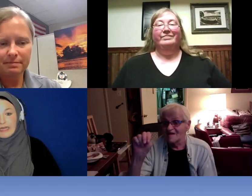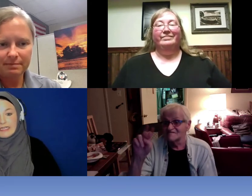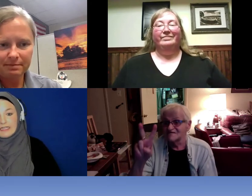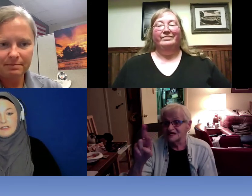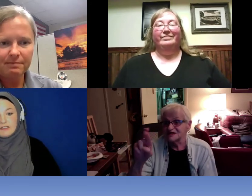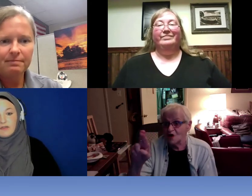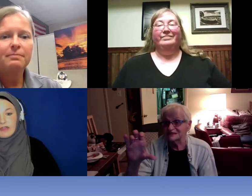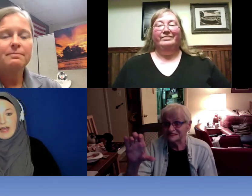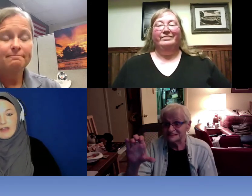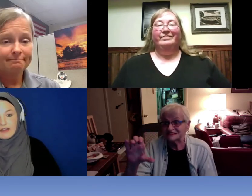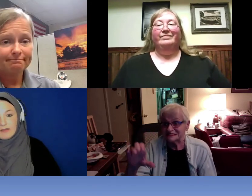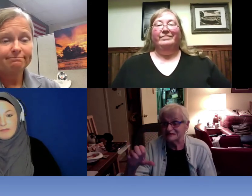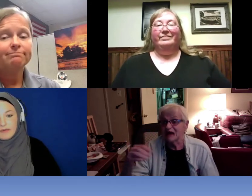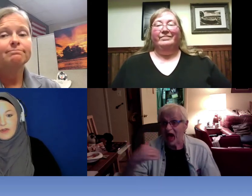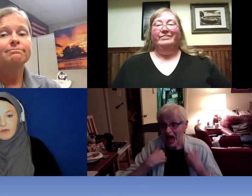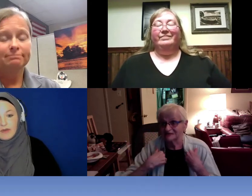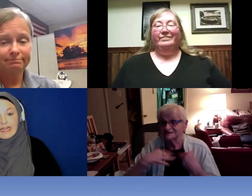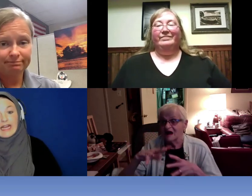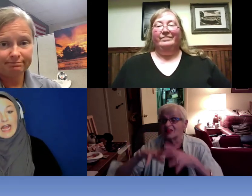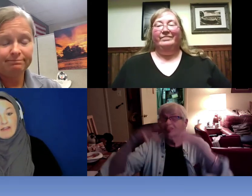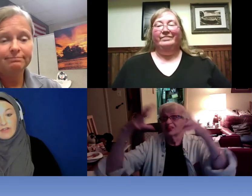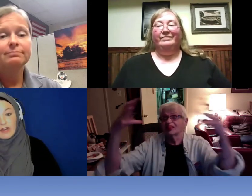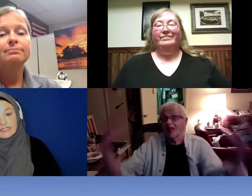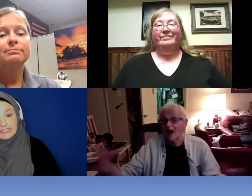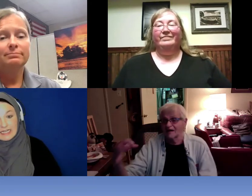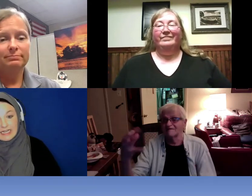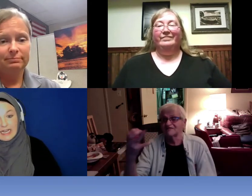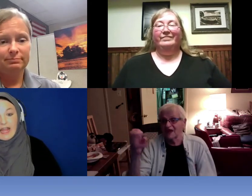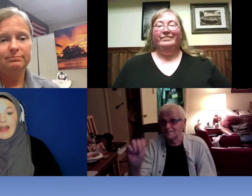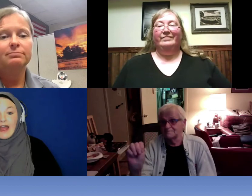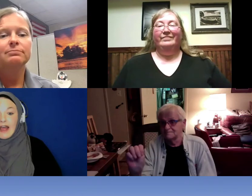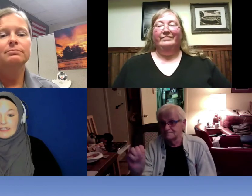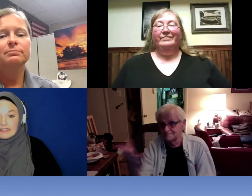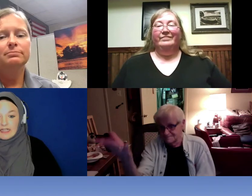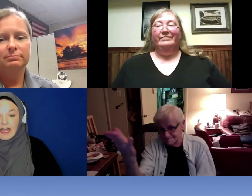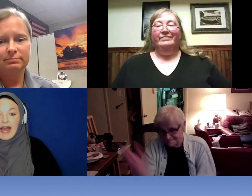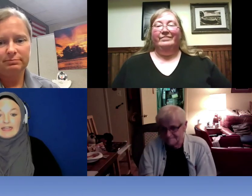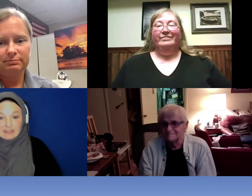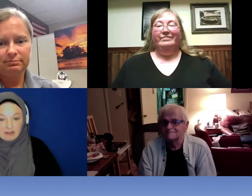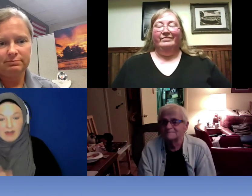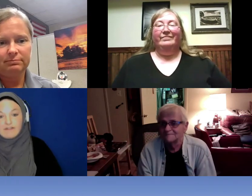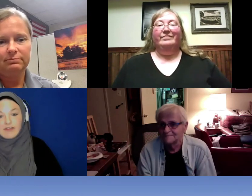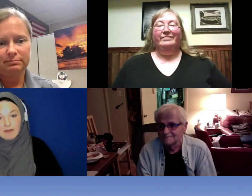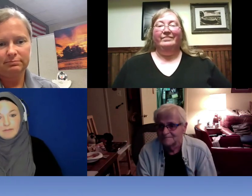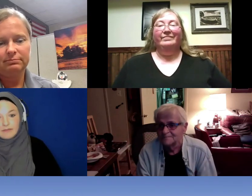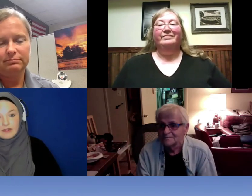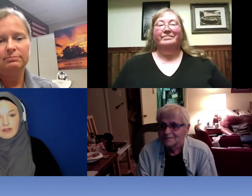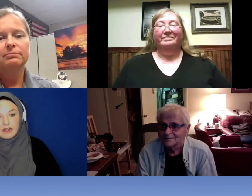need to rely on lipreading and NVRC has a lot of them